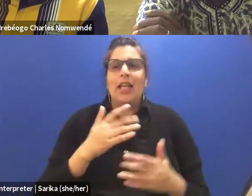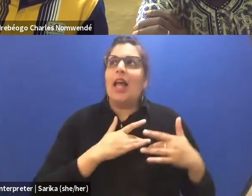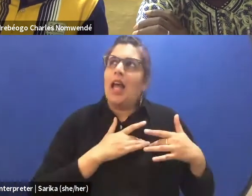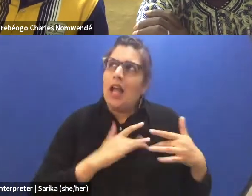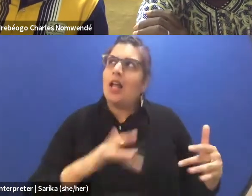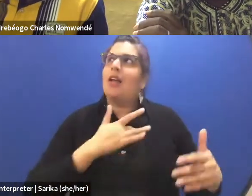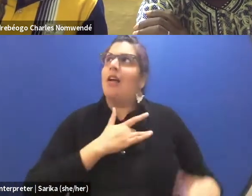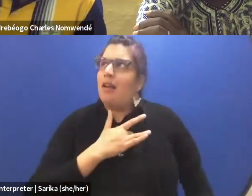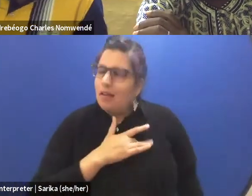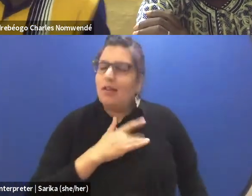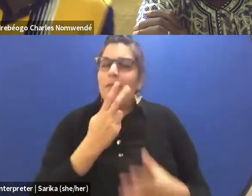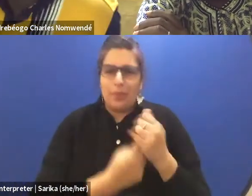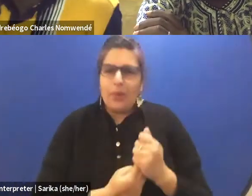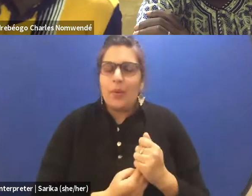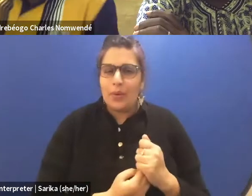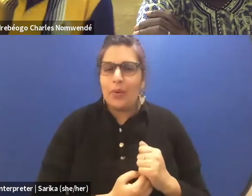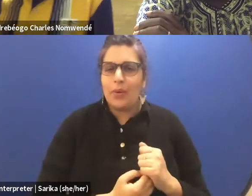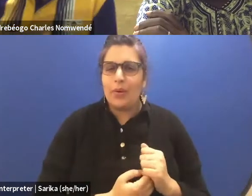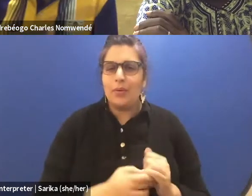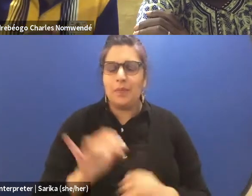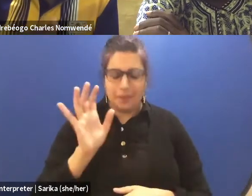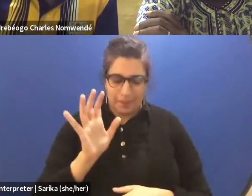(Charles speaking French)